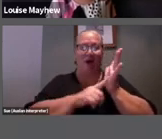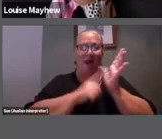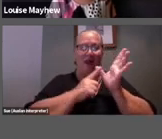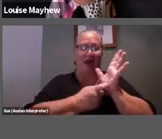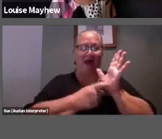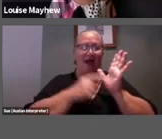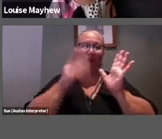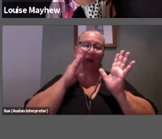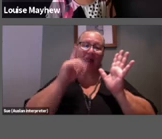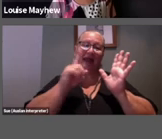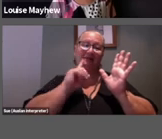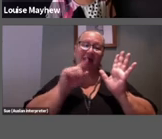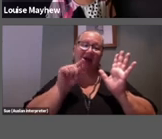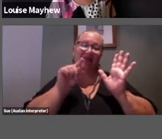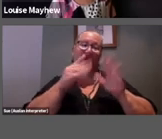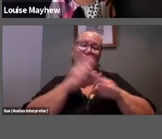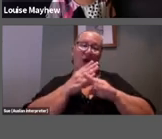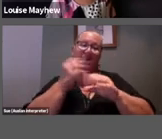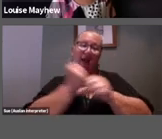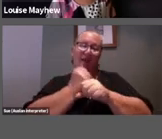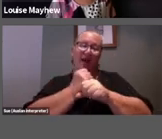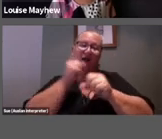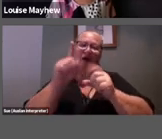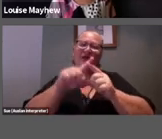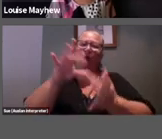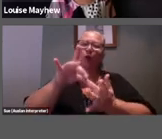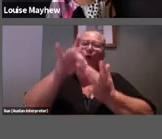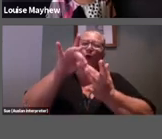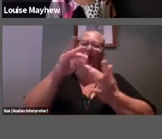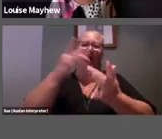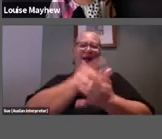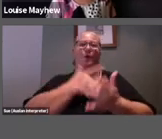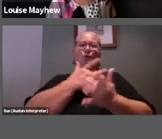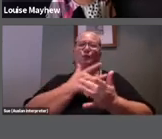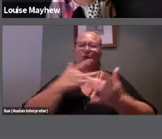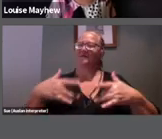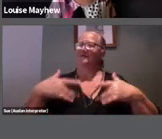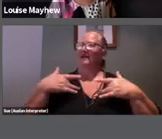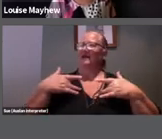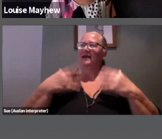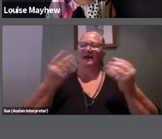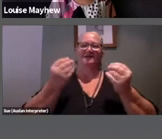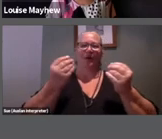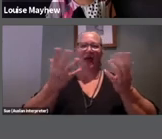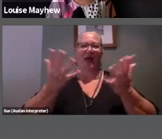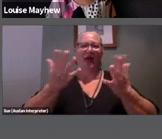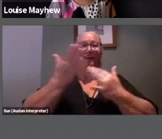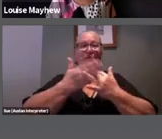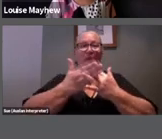says that this work generates a unique emotional state, somewhere between delight and madness.